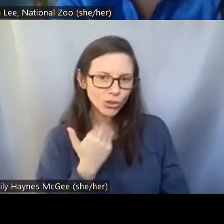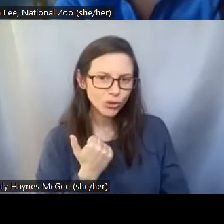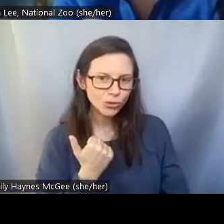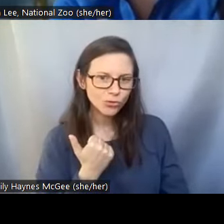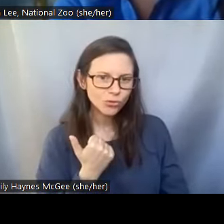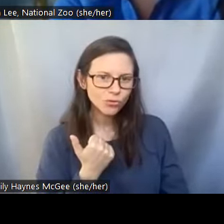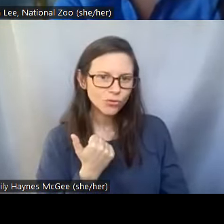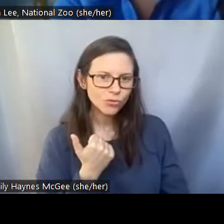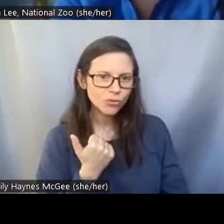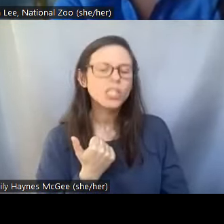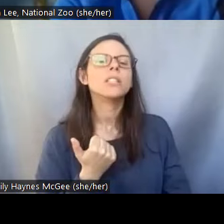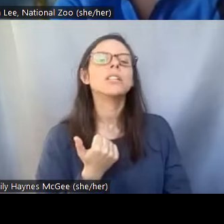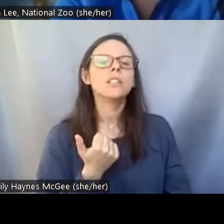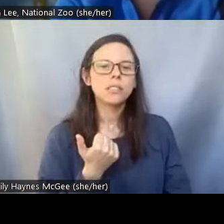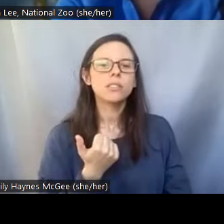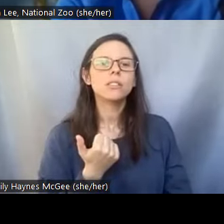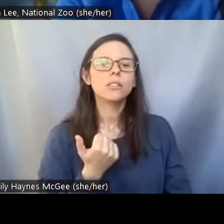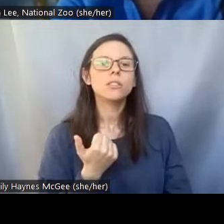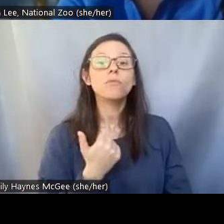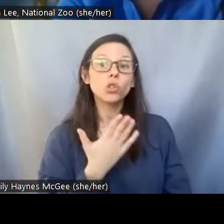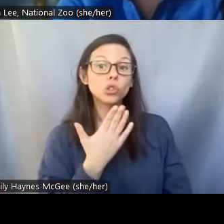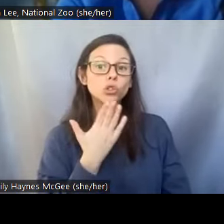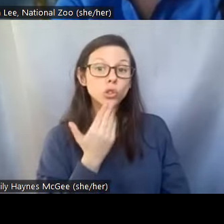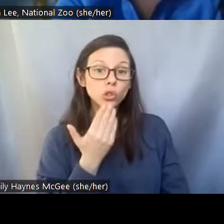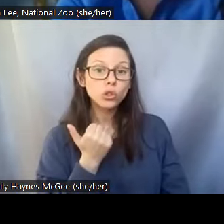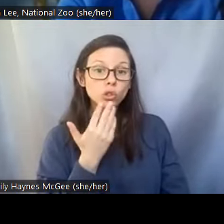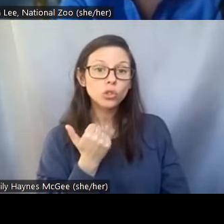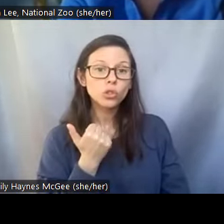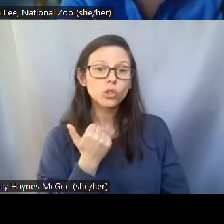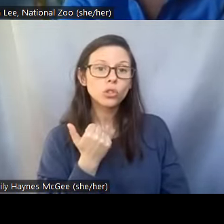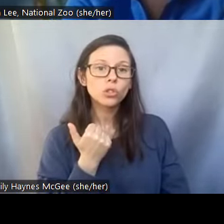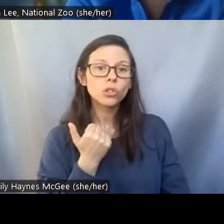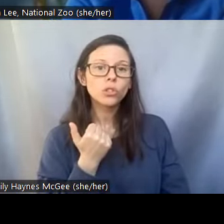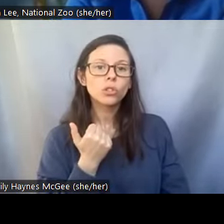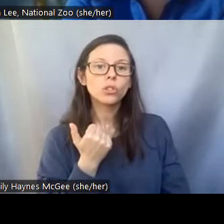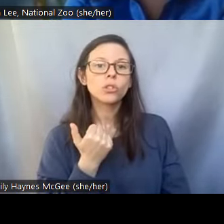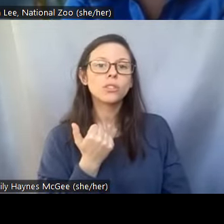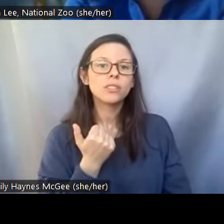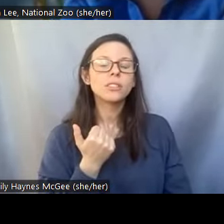what we are trying to do is to dry them so that can turn them into a glassy state which is